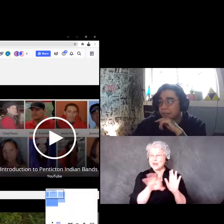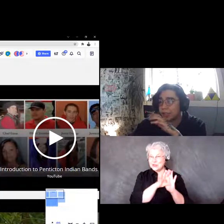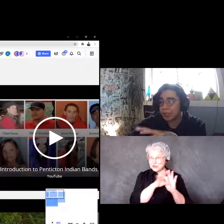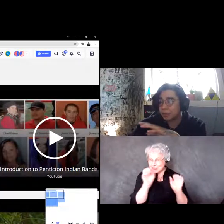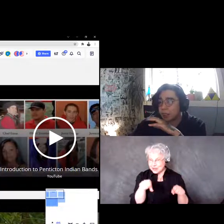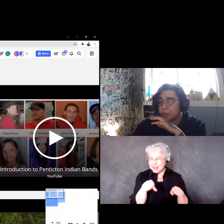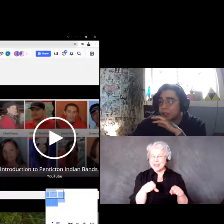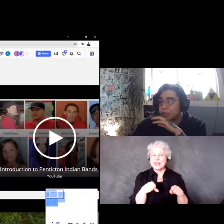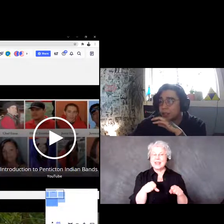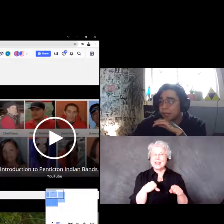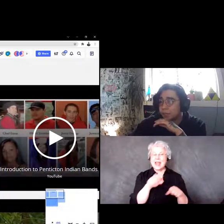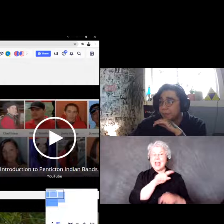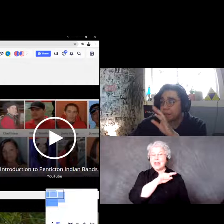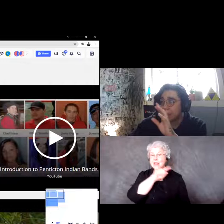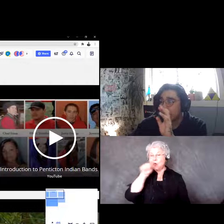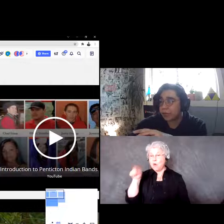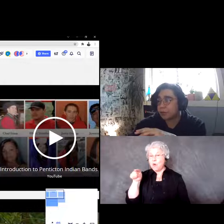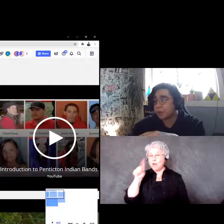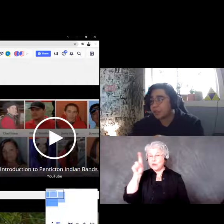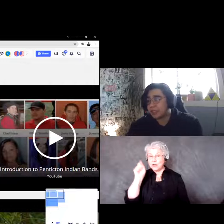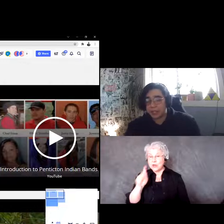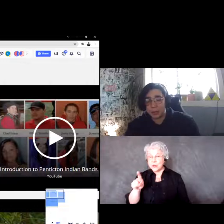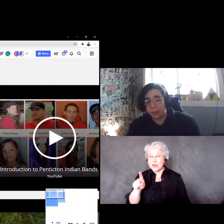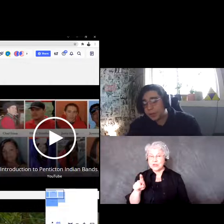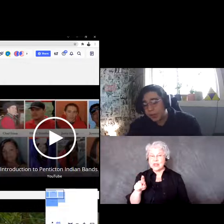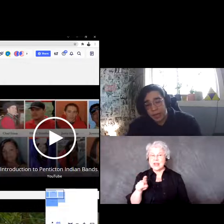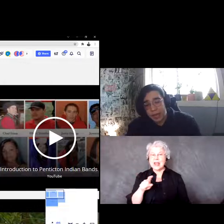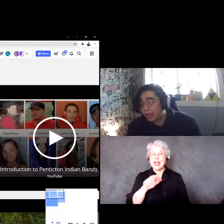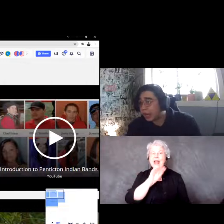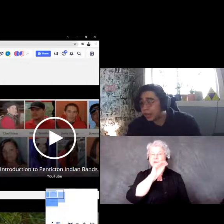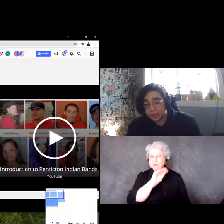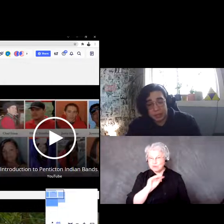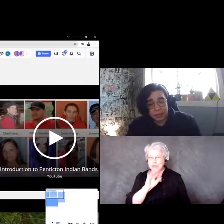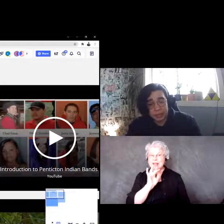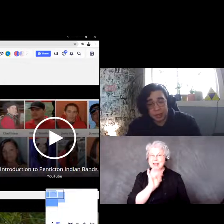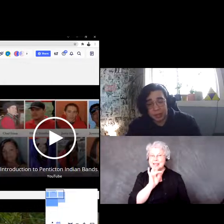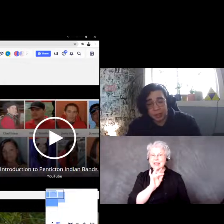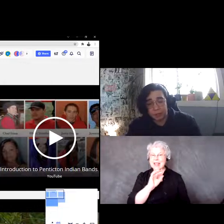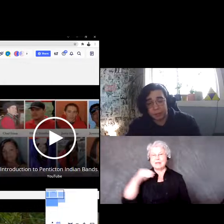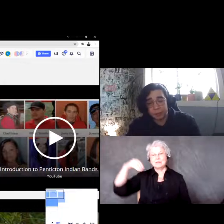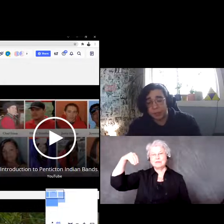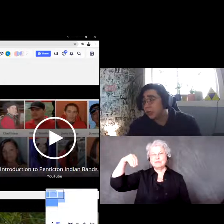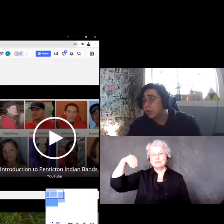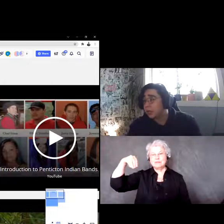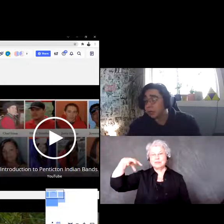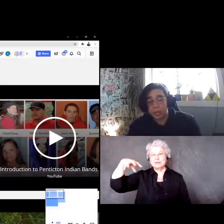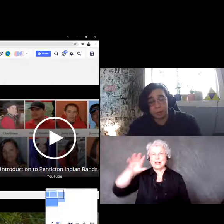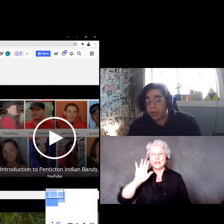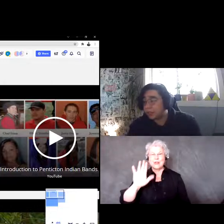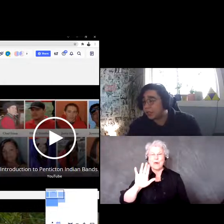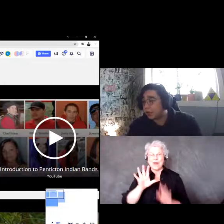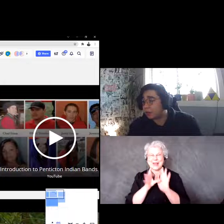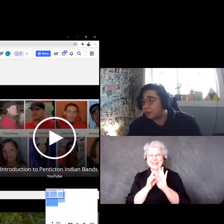says the question and click and it will drop your sticky note, and mine would probably be tacos.